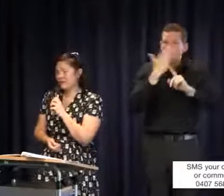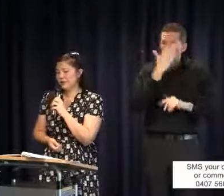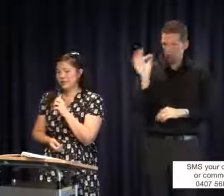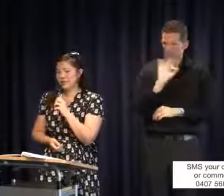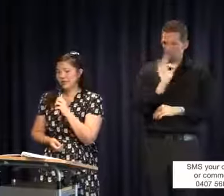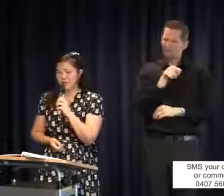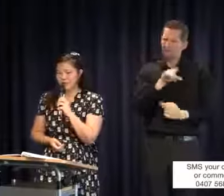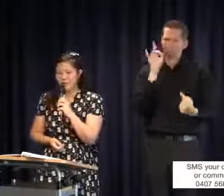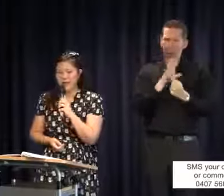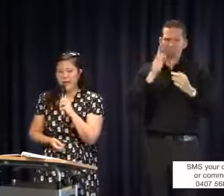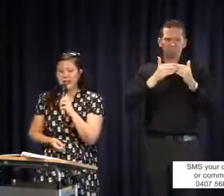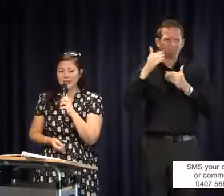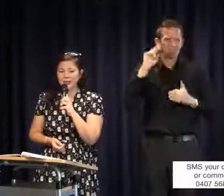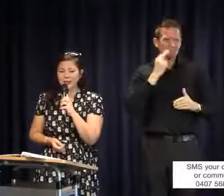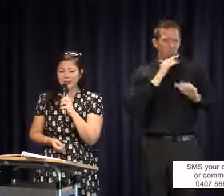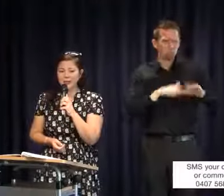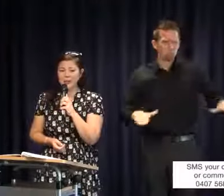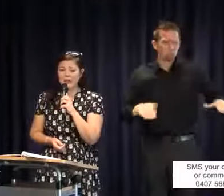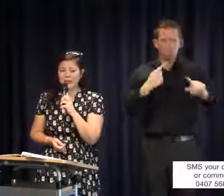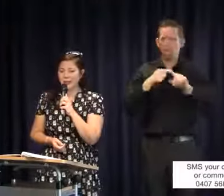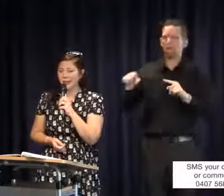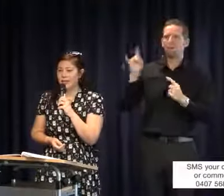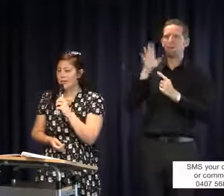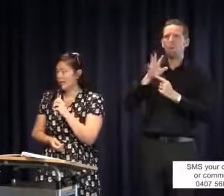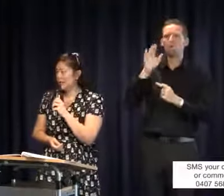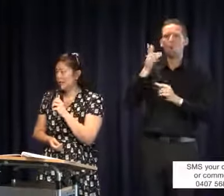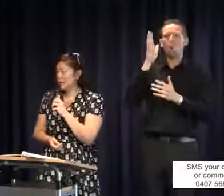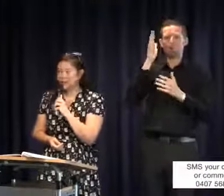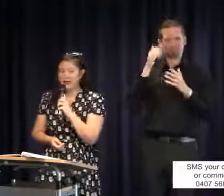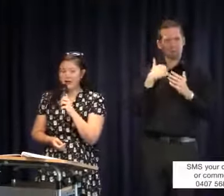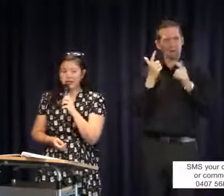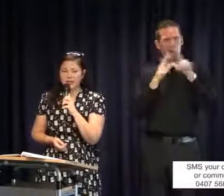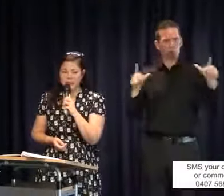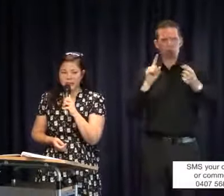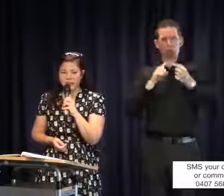the future of our deaf children and the future of Auslan as a language. Without deaf schools,